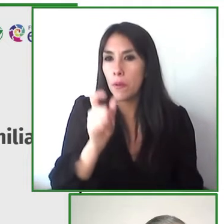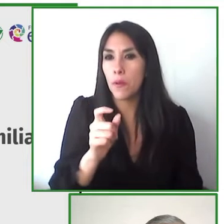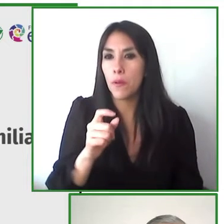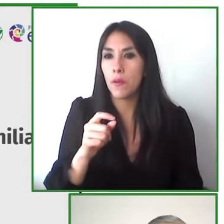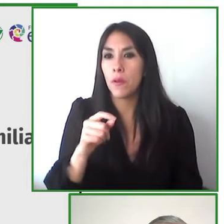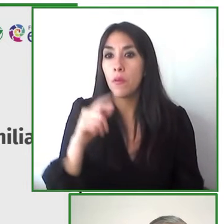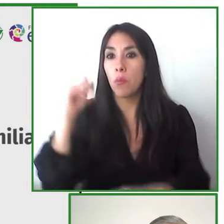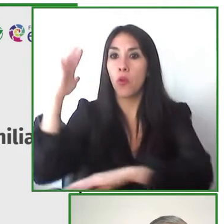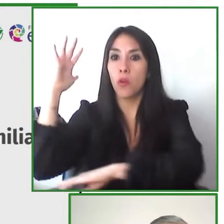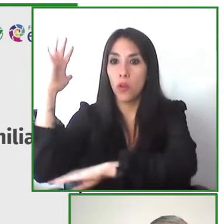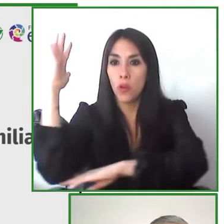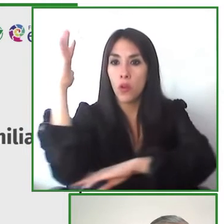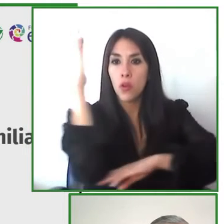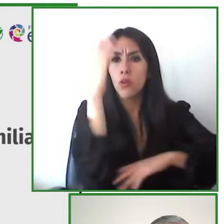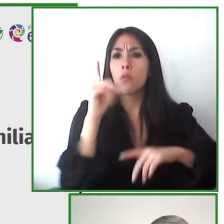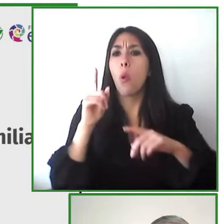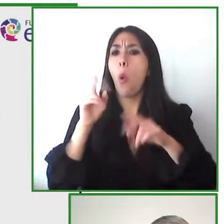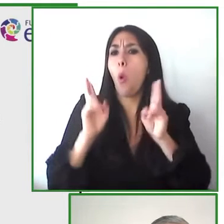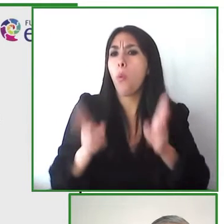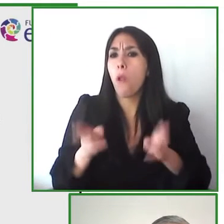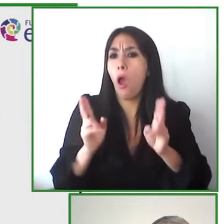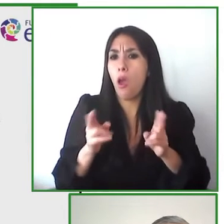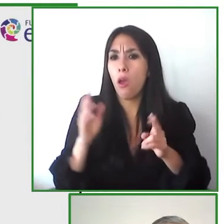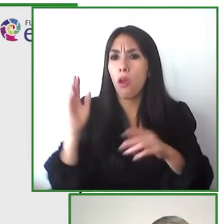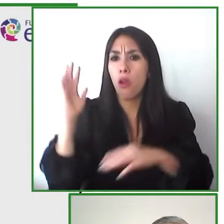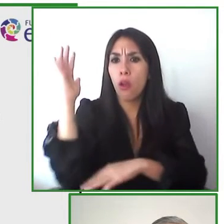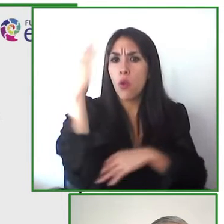nature to the barriers that are faced by people with